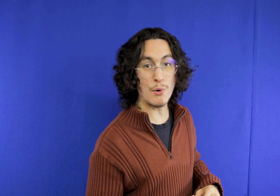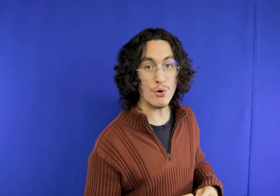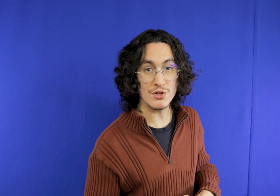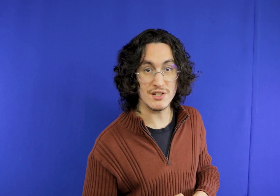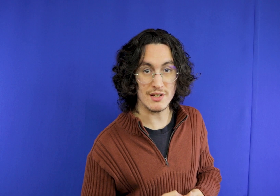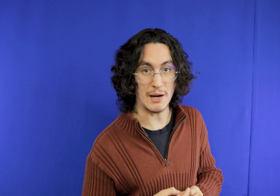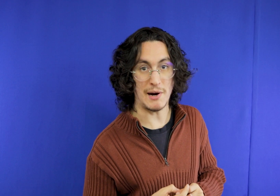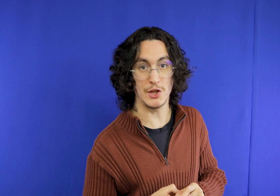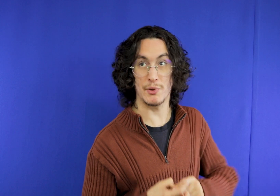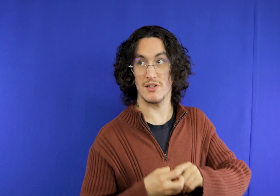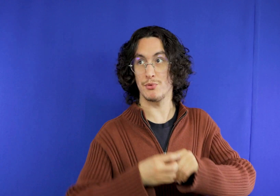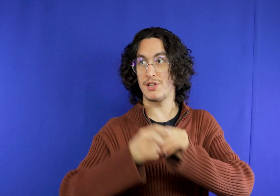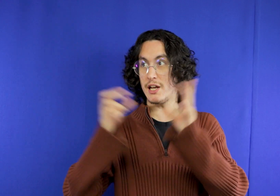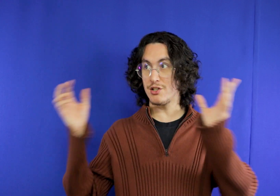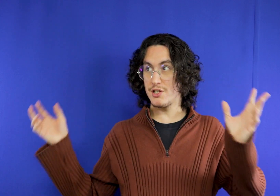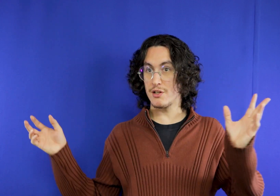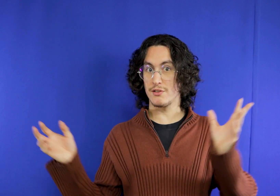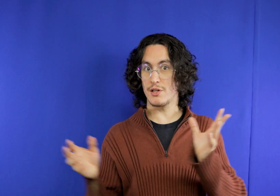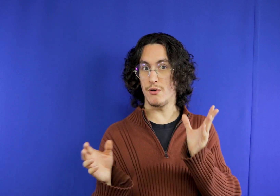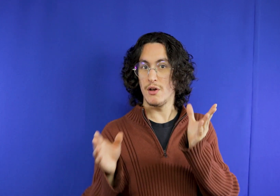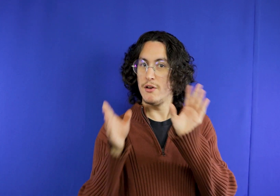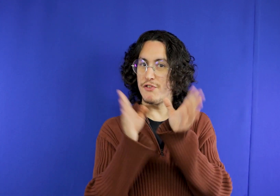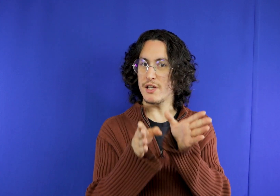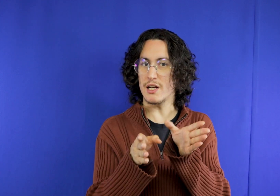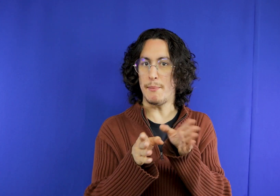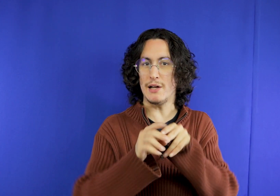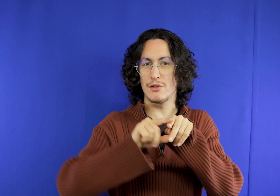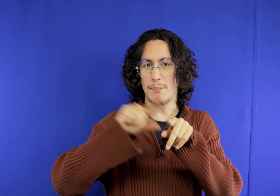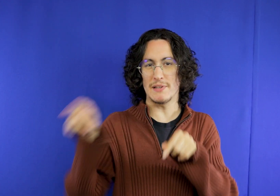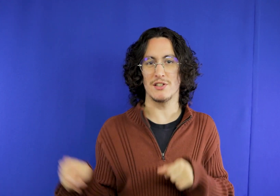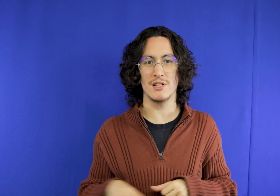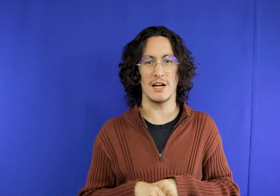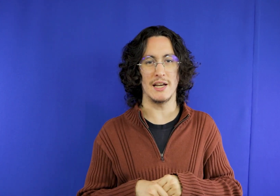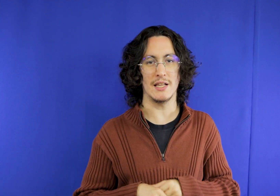you have a few days in Gramado for example 3 days then stay in Gramado take a walk